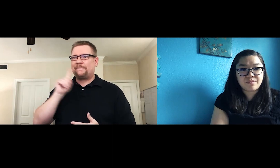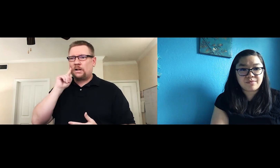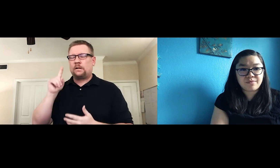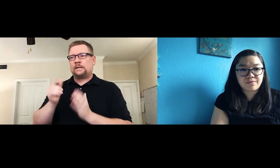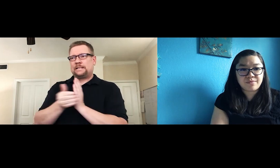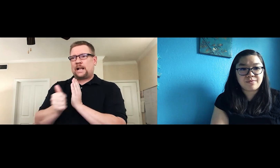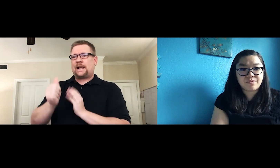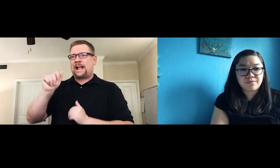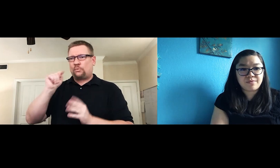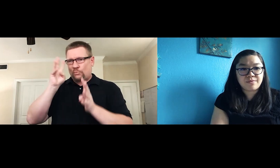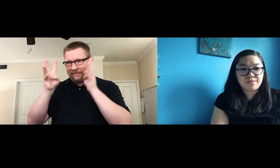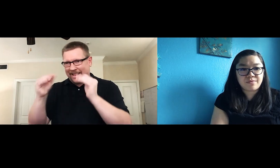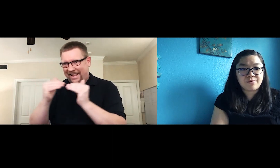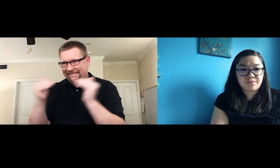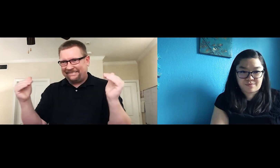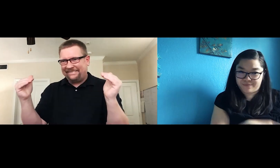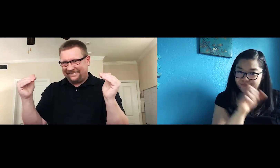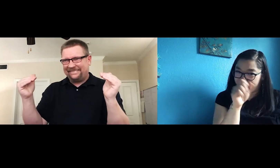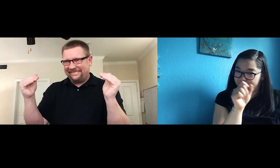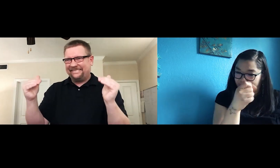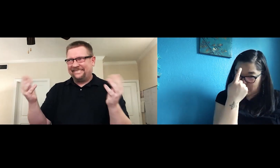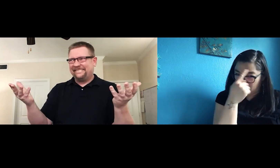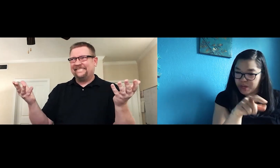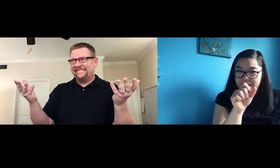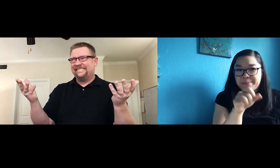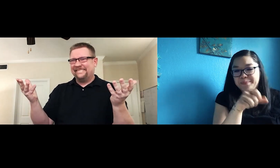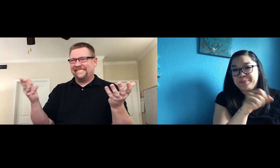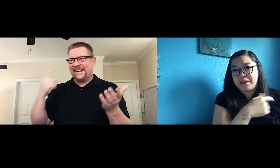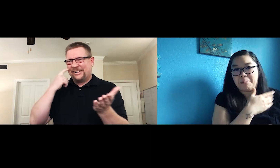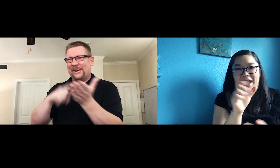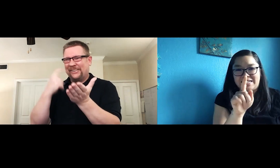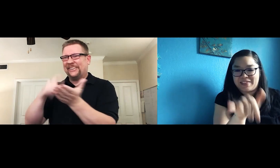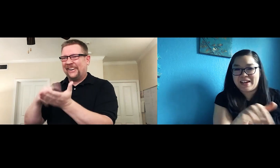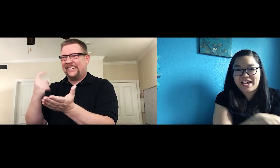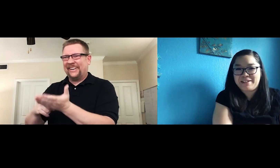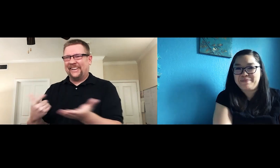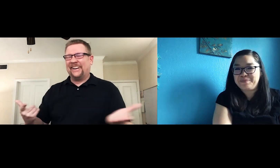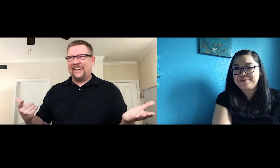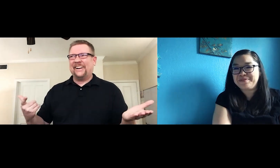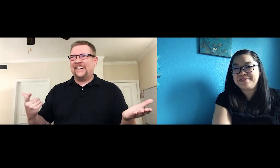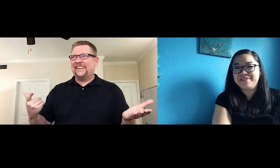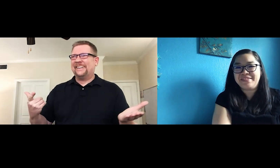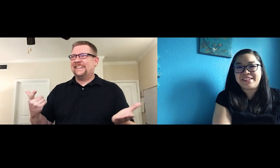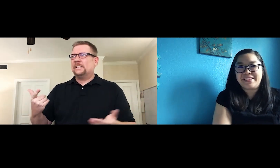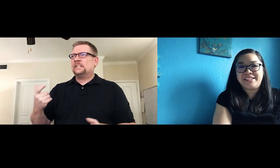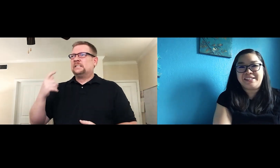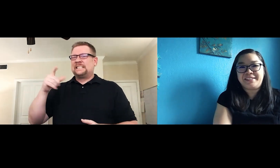hearing people tend to have toward hiring Deaf talent at the creative level. Yeah, I agree. I was planning to ask that.